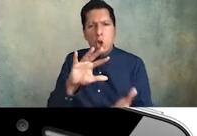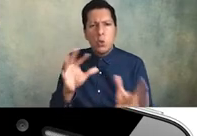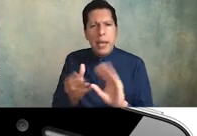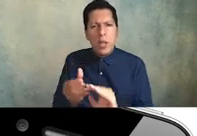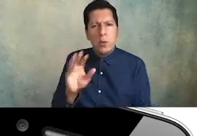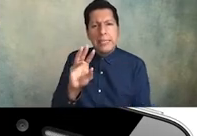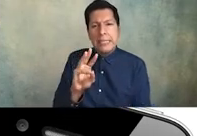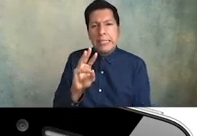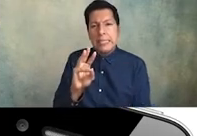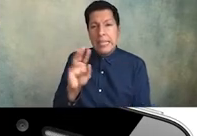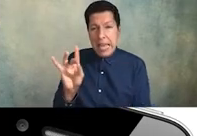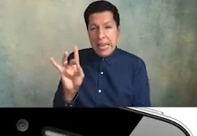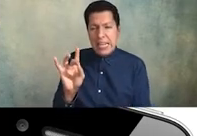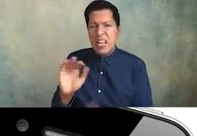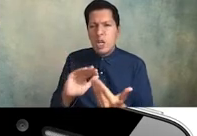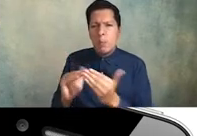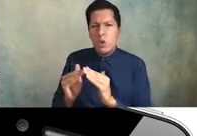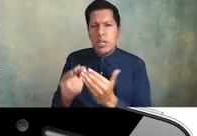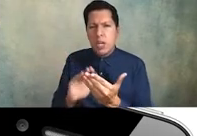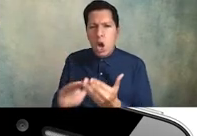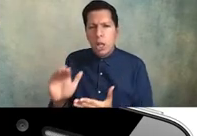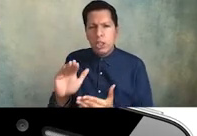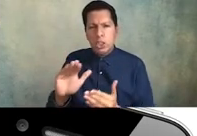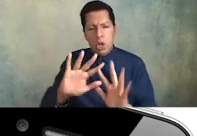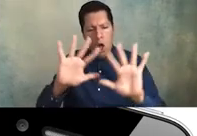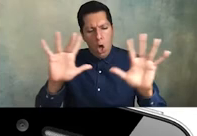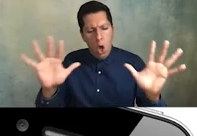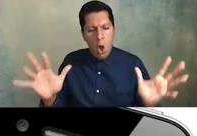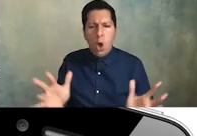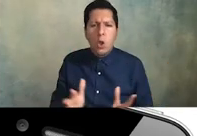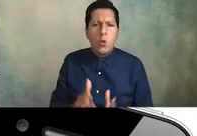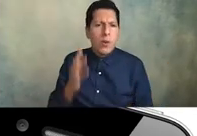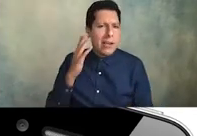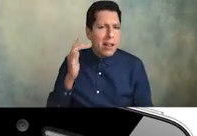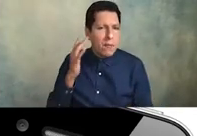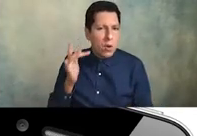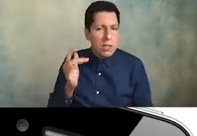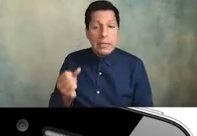uh community colleges throughout the state of california uh several here in southern california